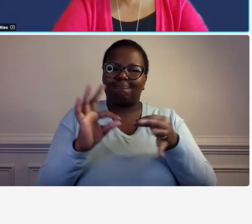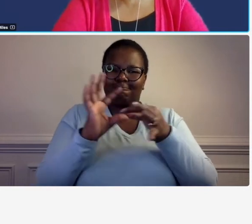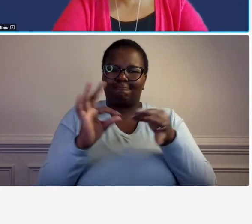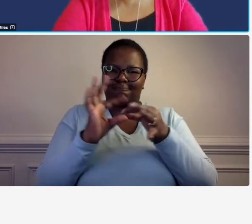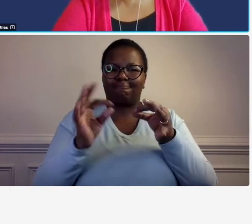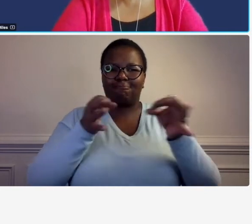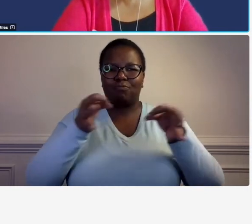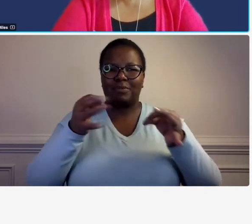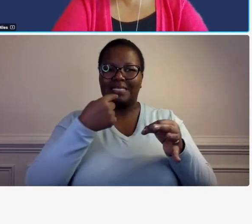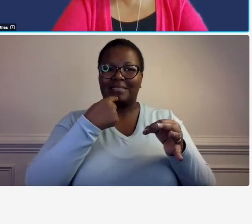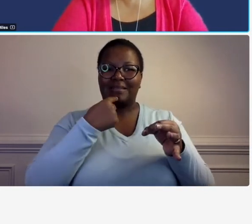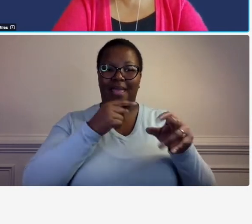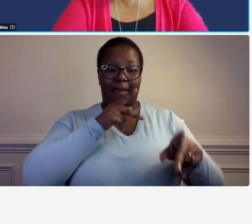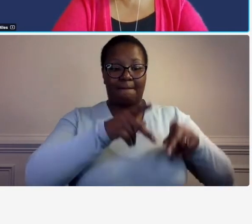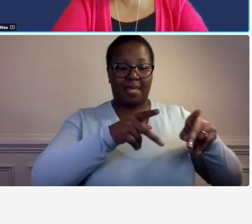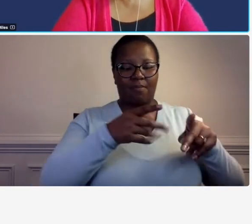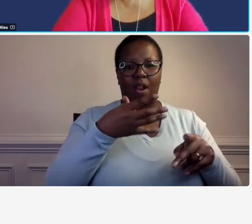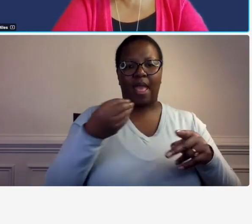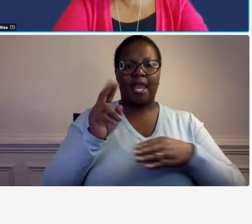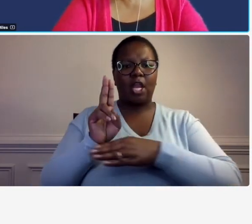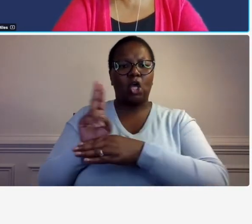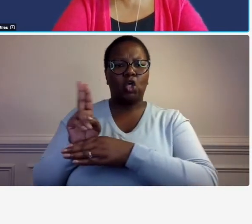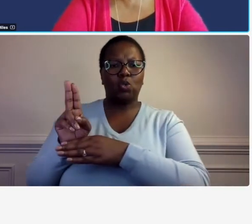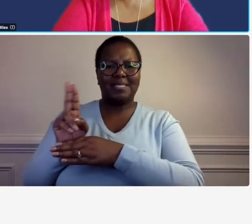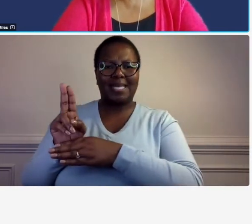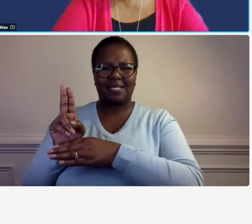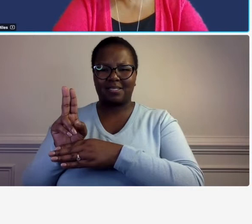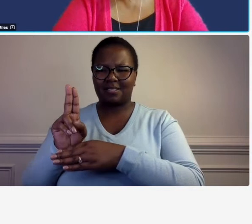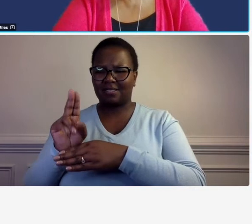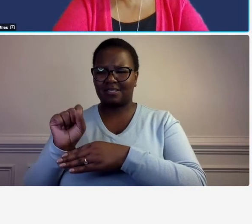and that's just um when you when you look at consistency and you look at the allocation of